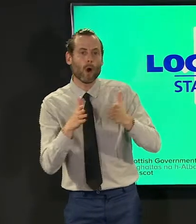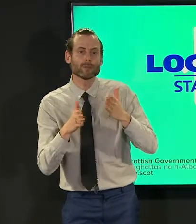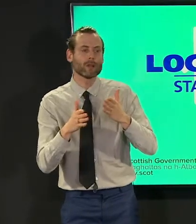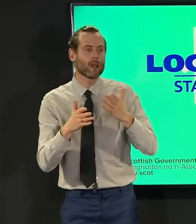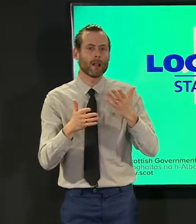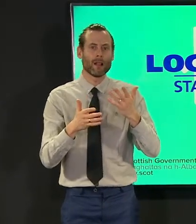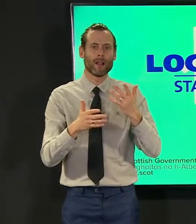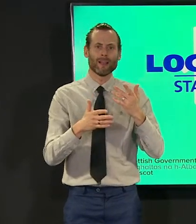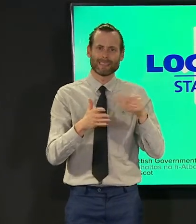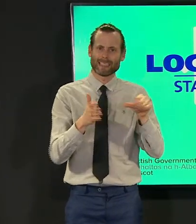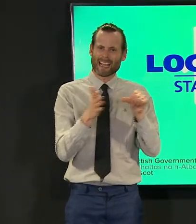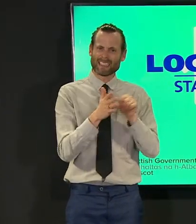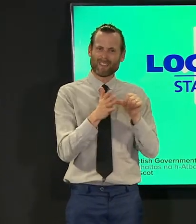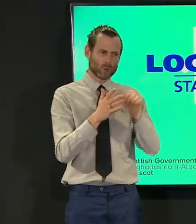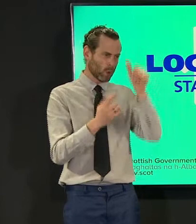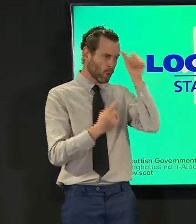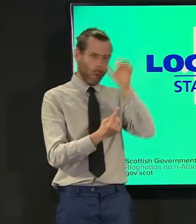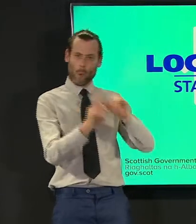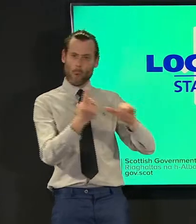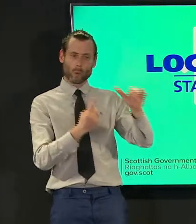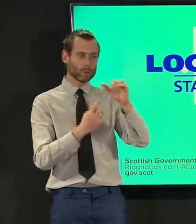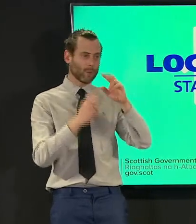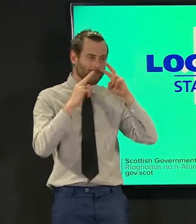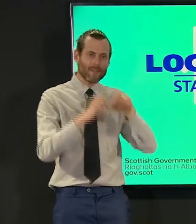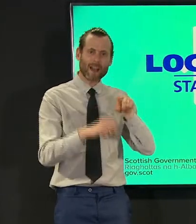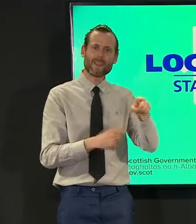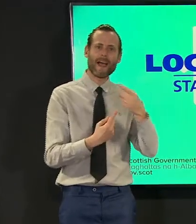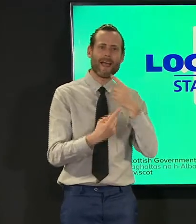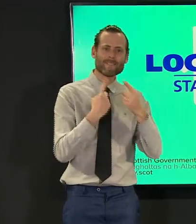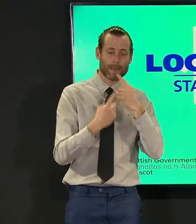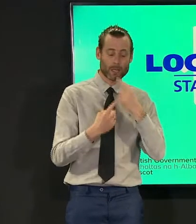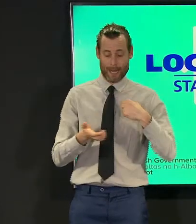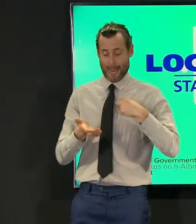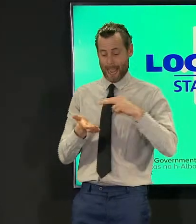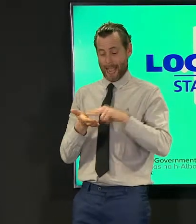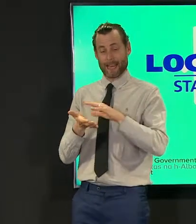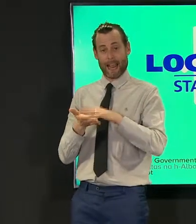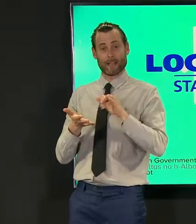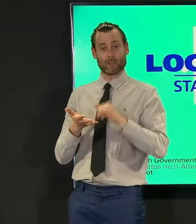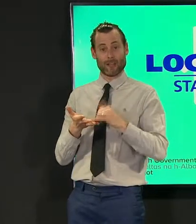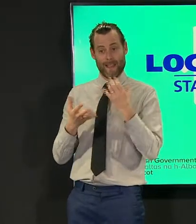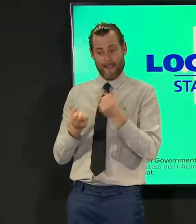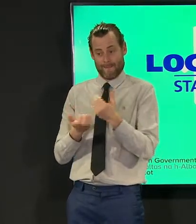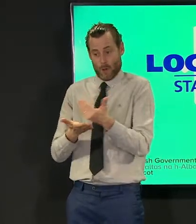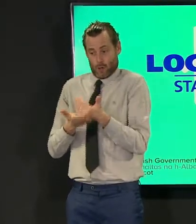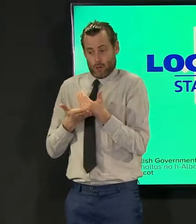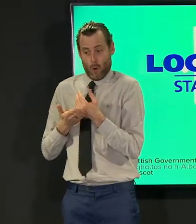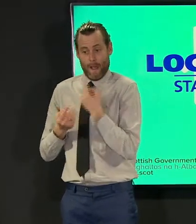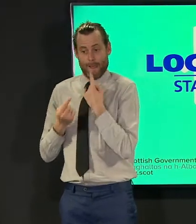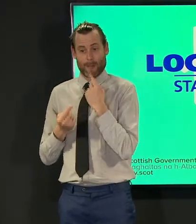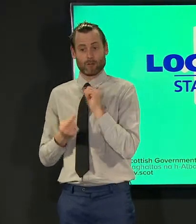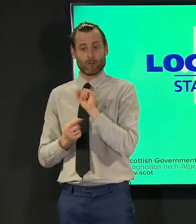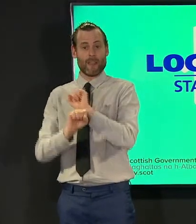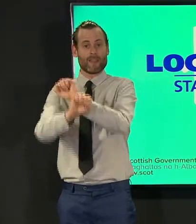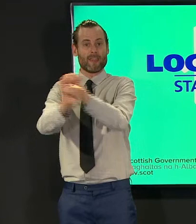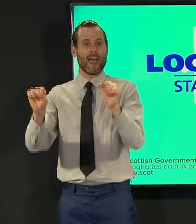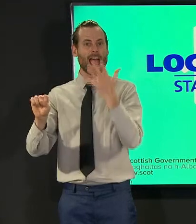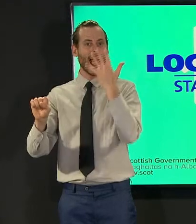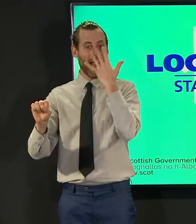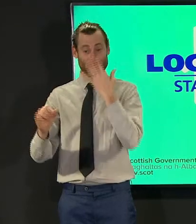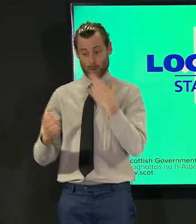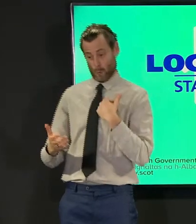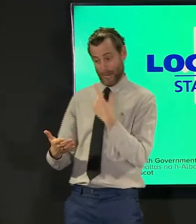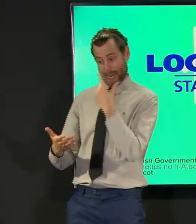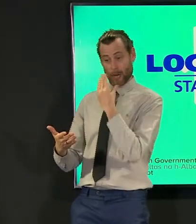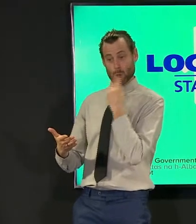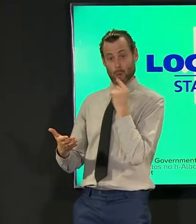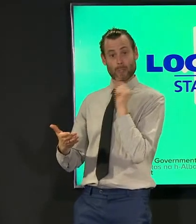is go as quickly as you can as quickly as supplies allow to maximize the vaccination